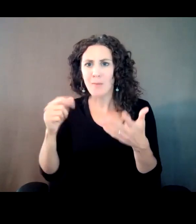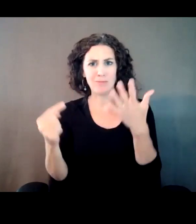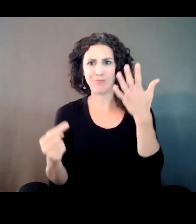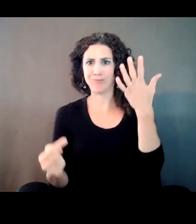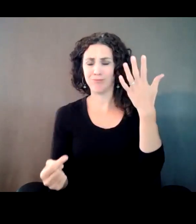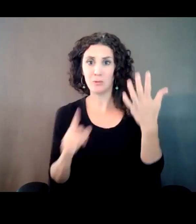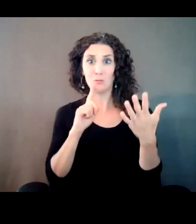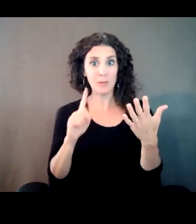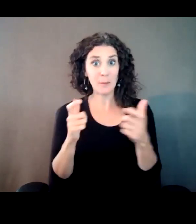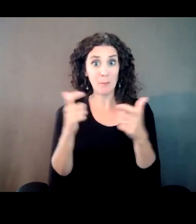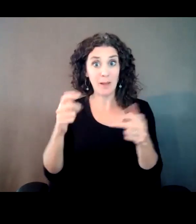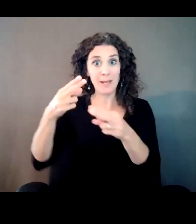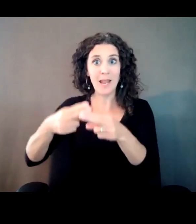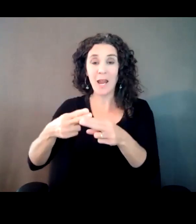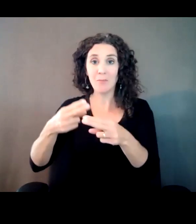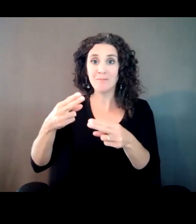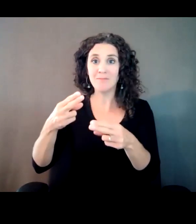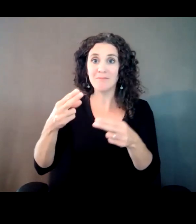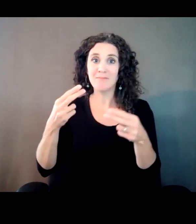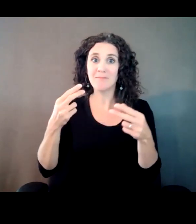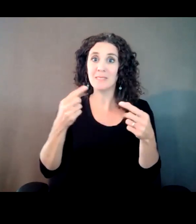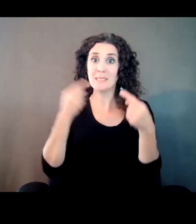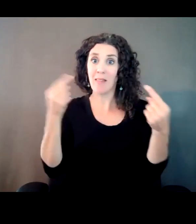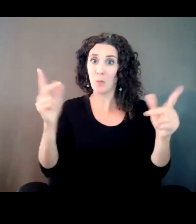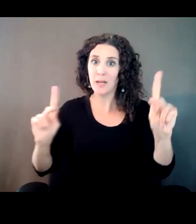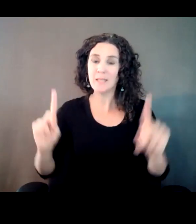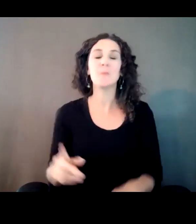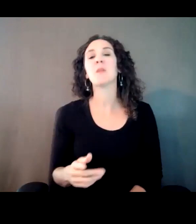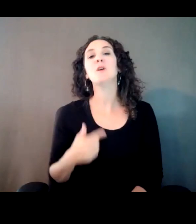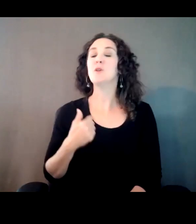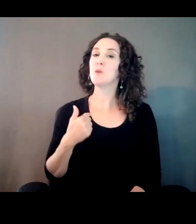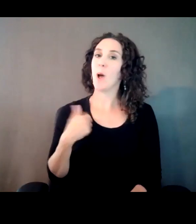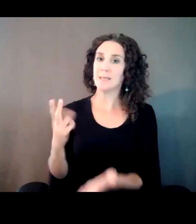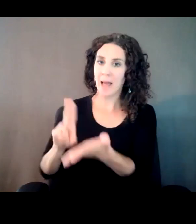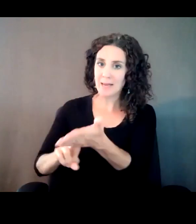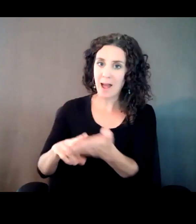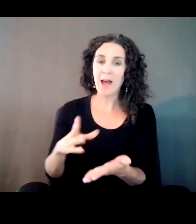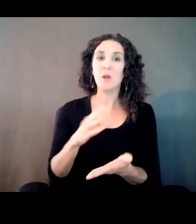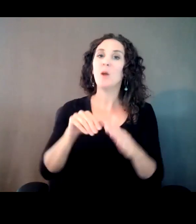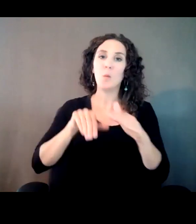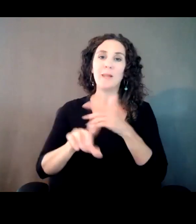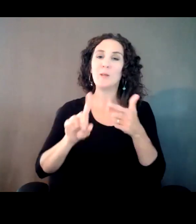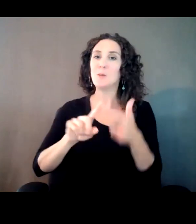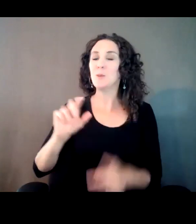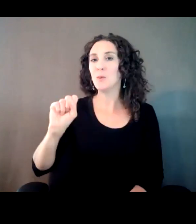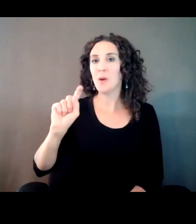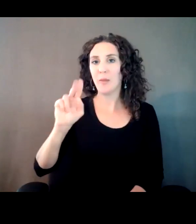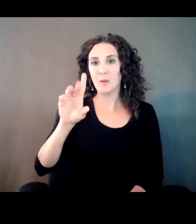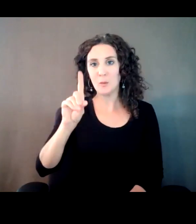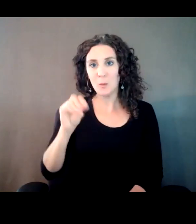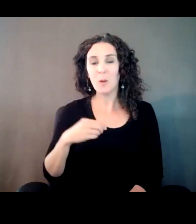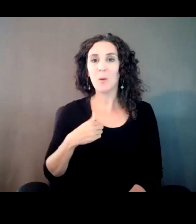They signed me up. We went into the studio and recorded some demos professionally.